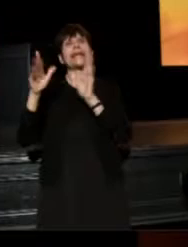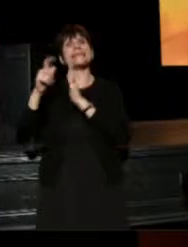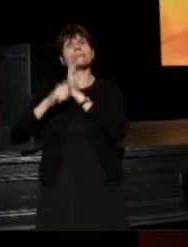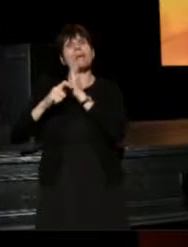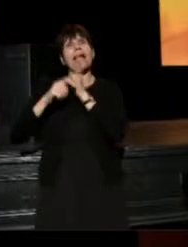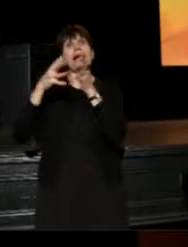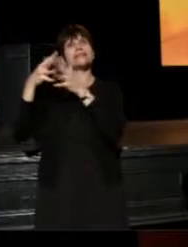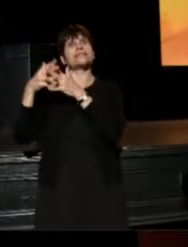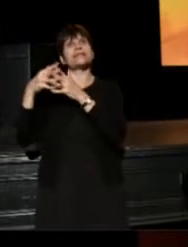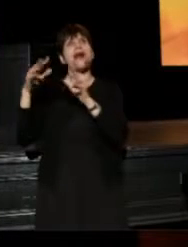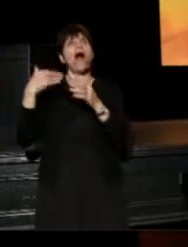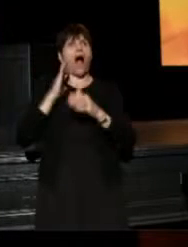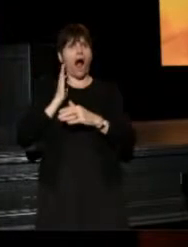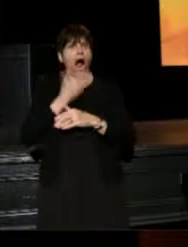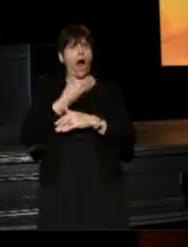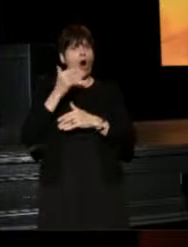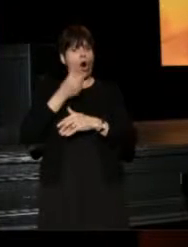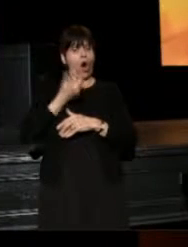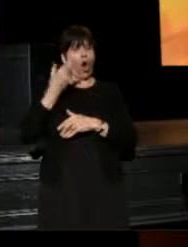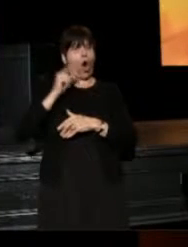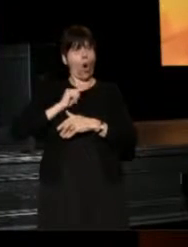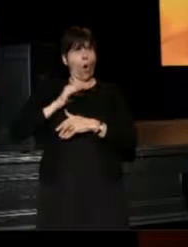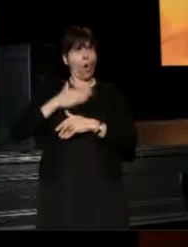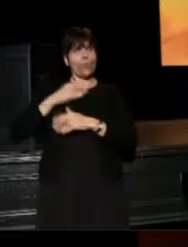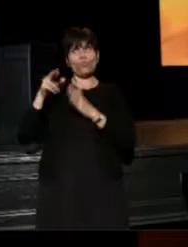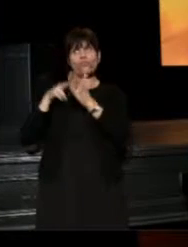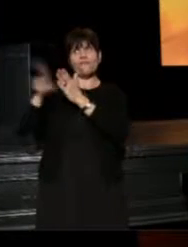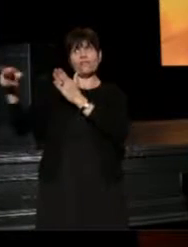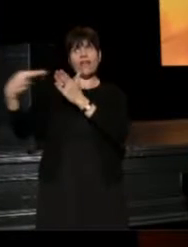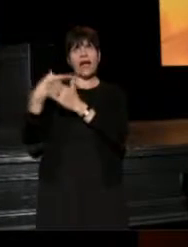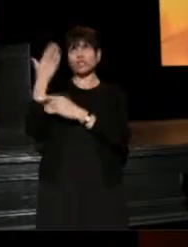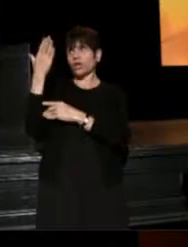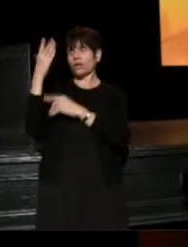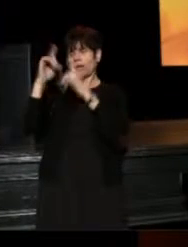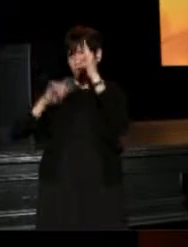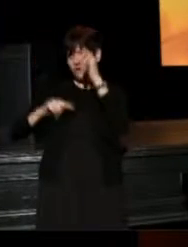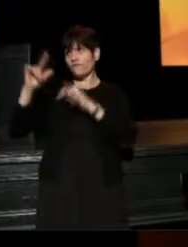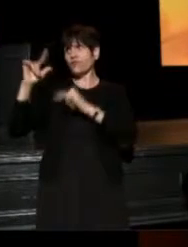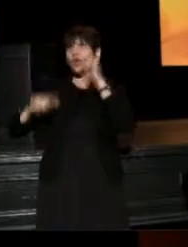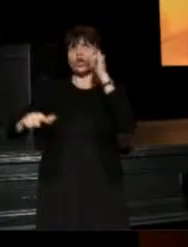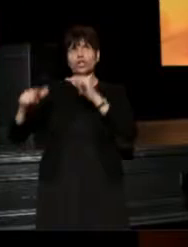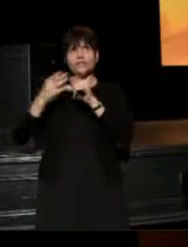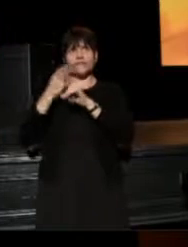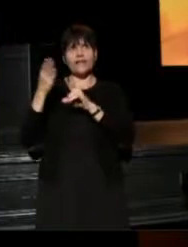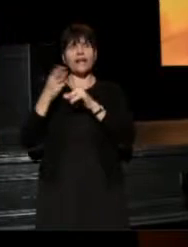our own reflection, showing us a diverse and evolving field, made whole by our differences.